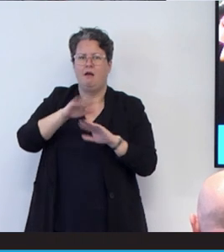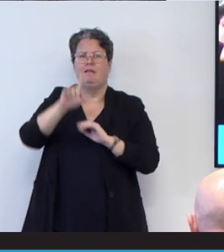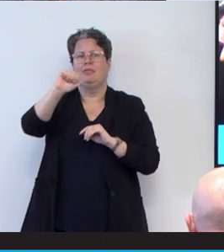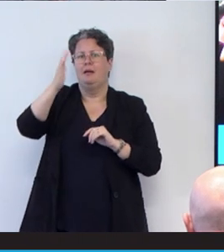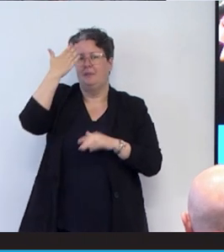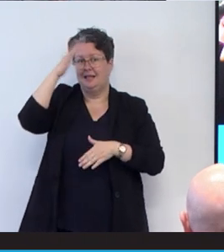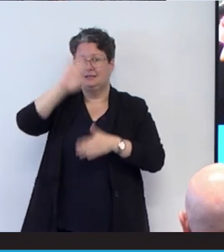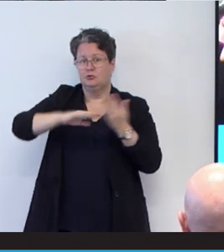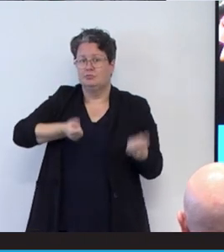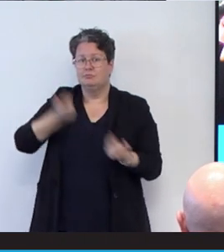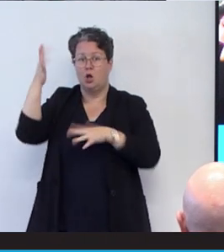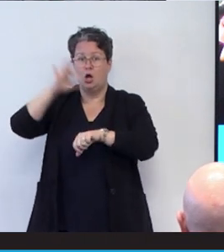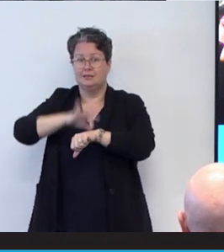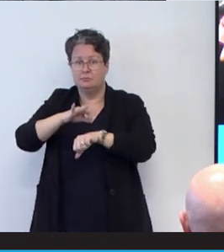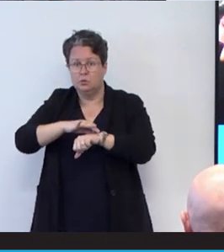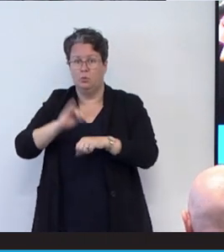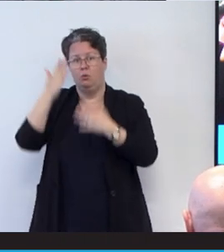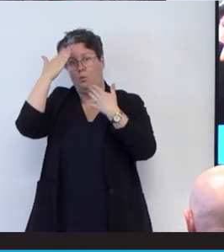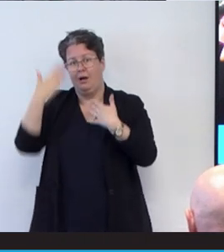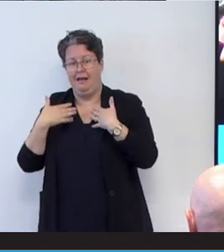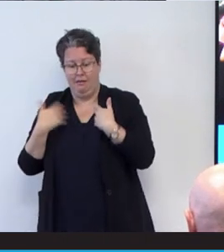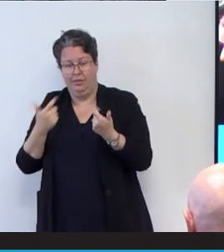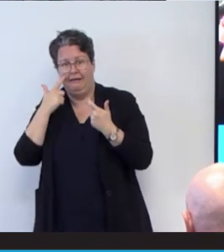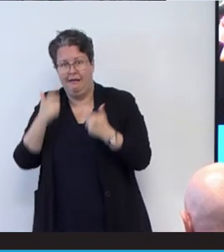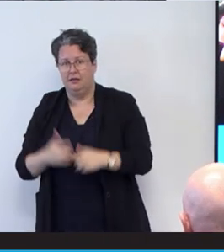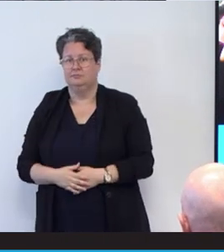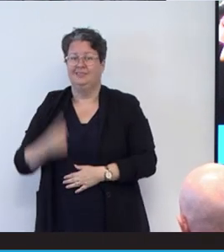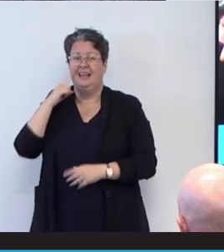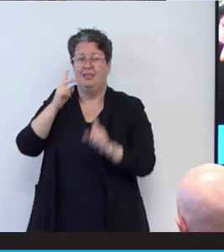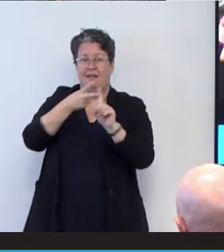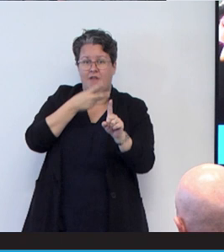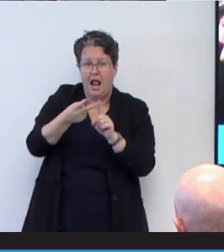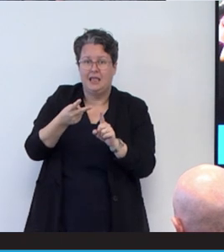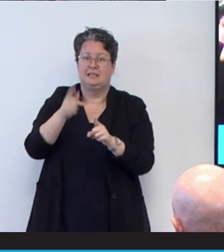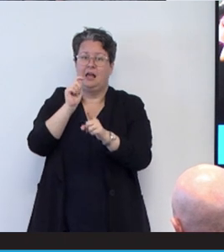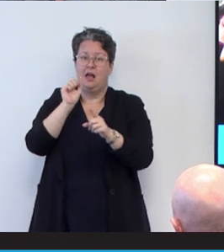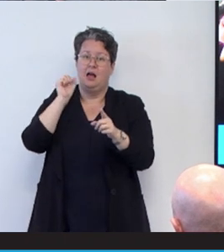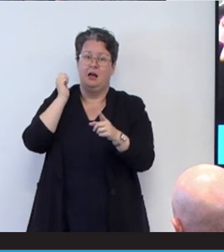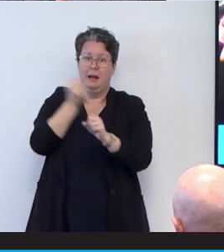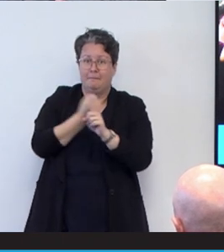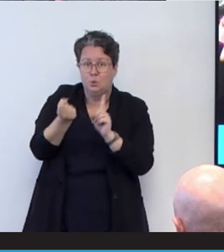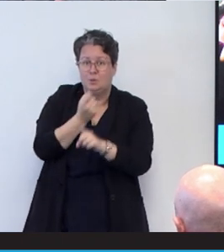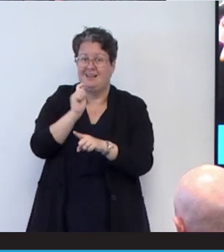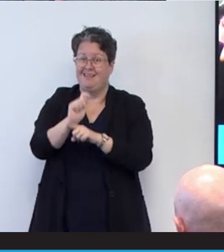care experiences to hear about the violence, abuse and neglect that they have faced.